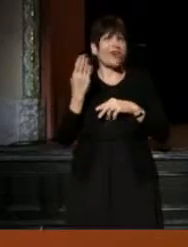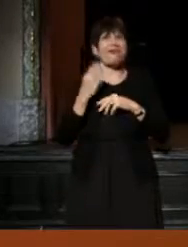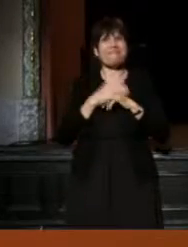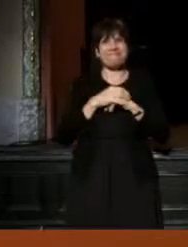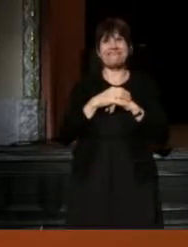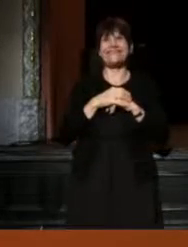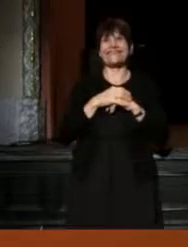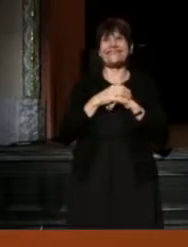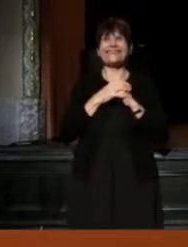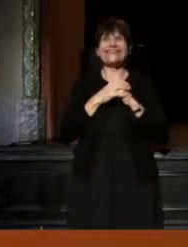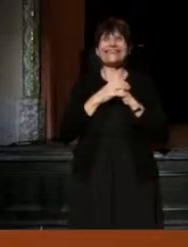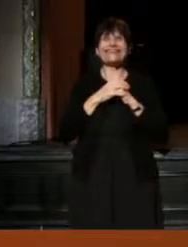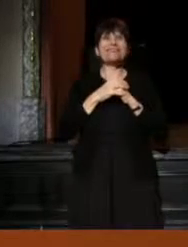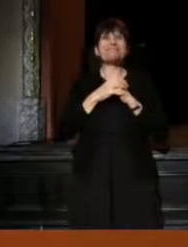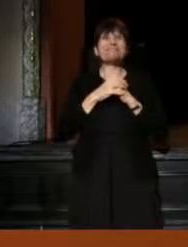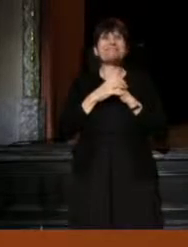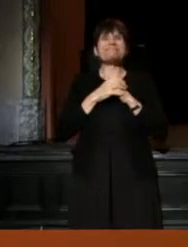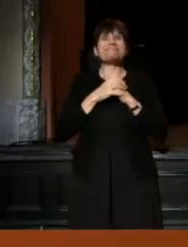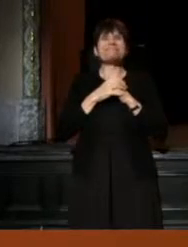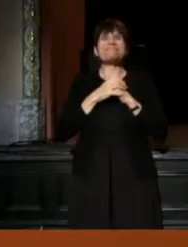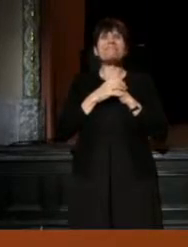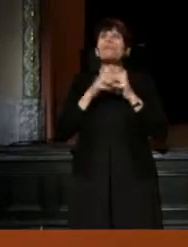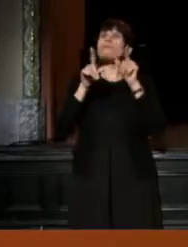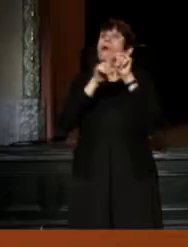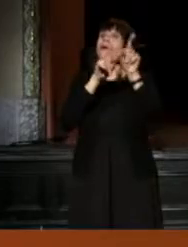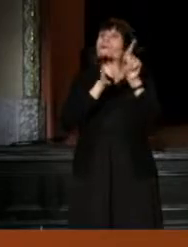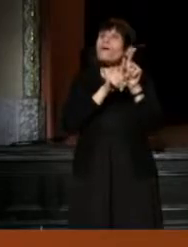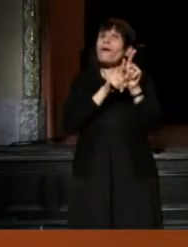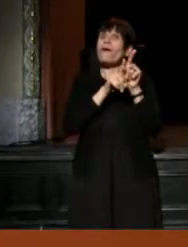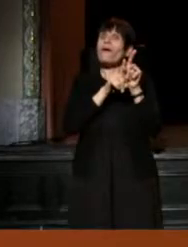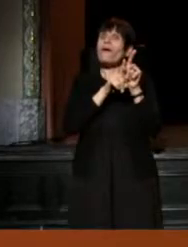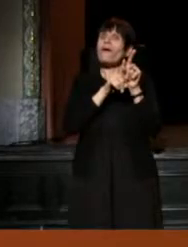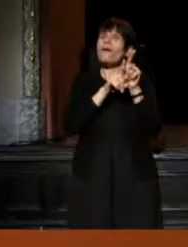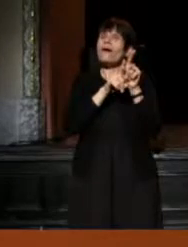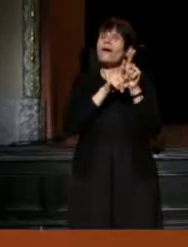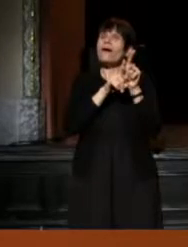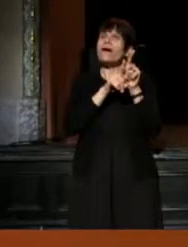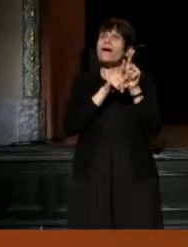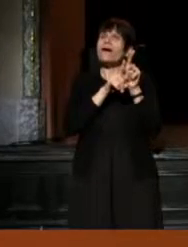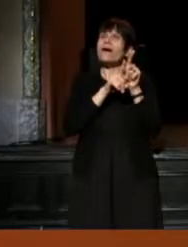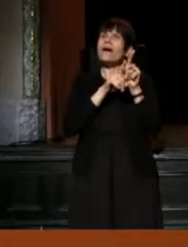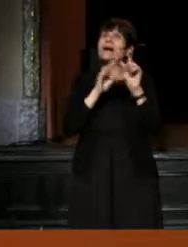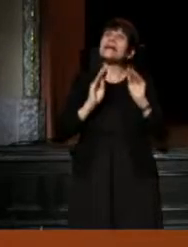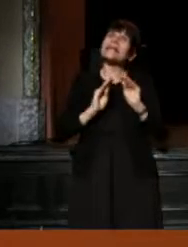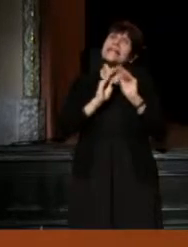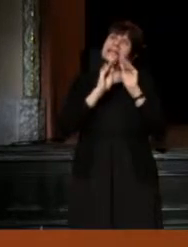But also, I said very clearly to the Board